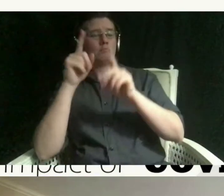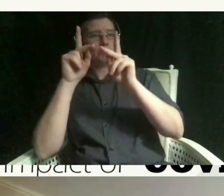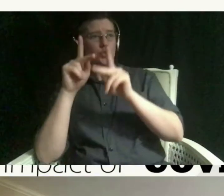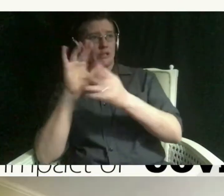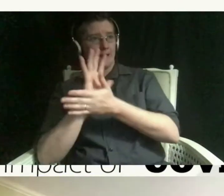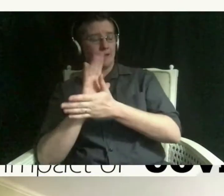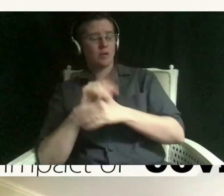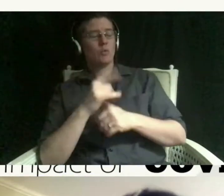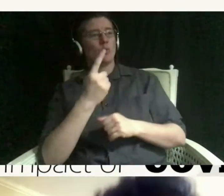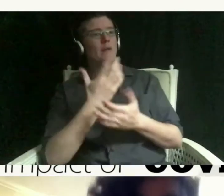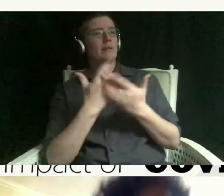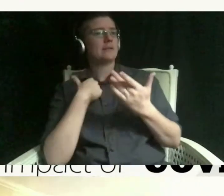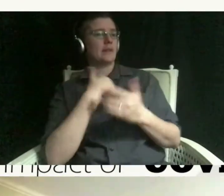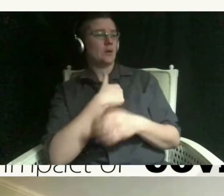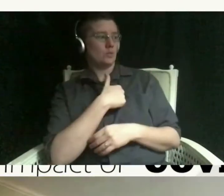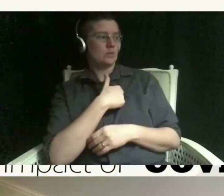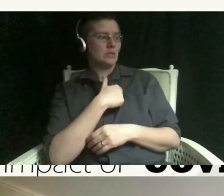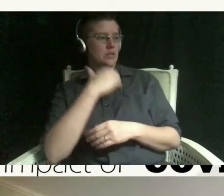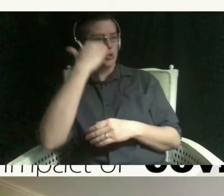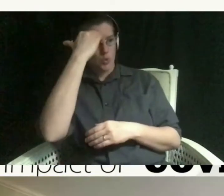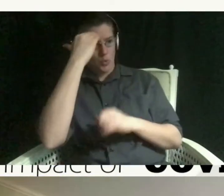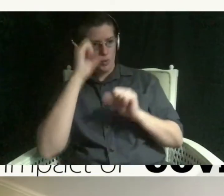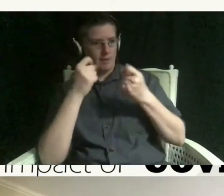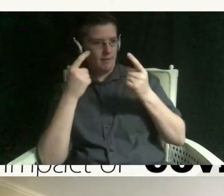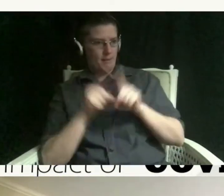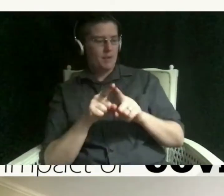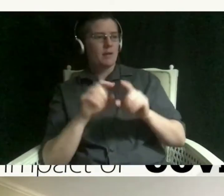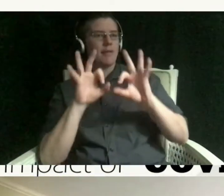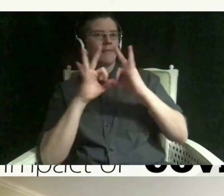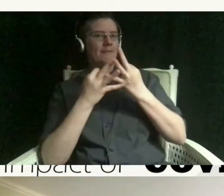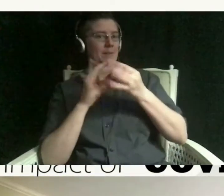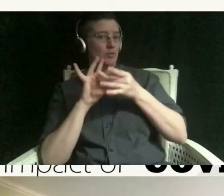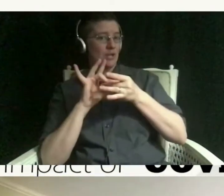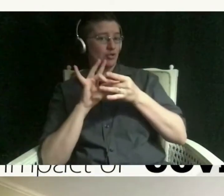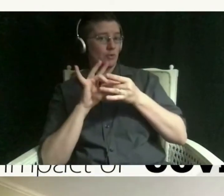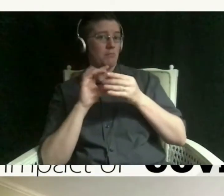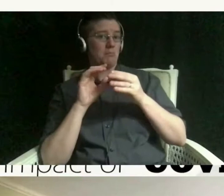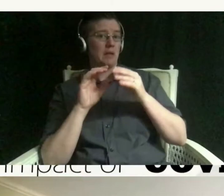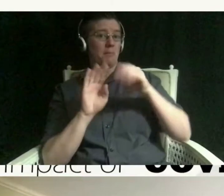we know it can happen is the family relationship can go either way it can strengthen those bonds